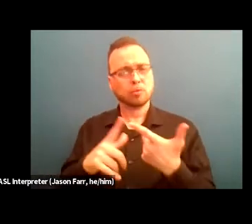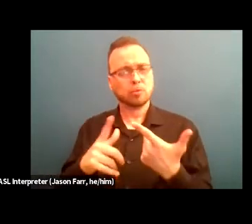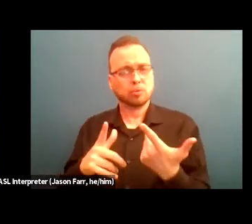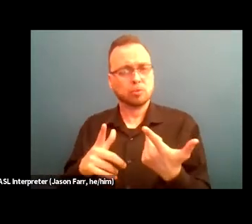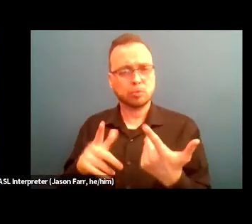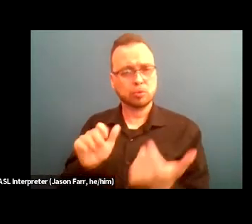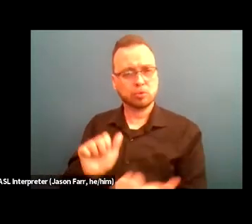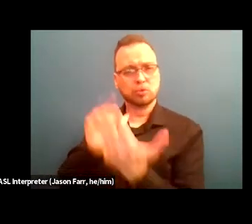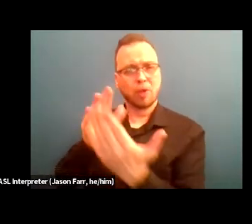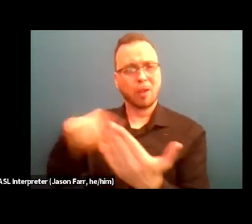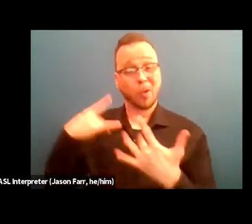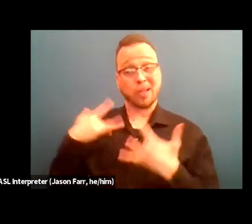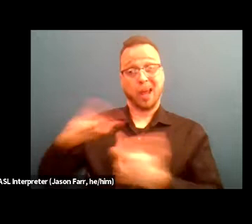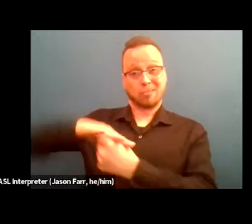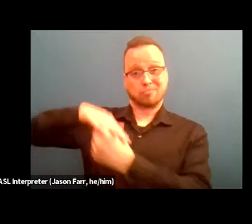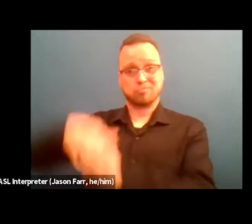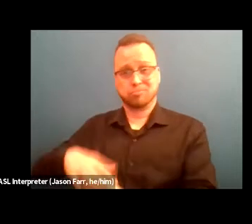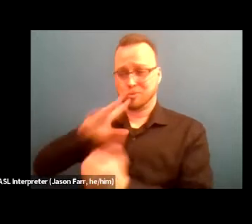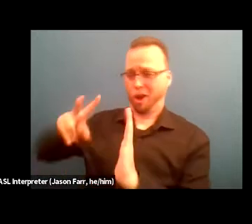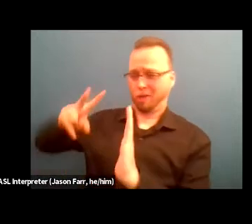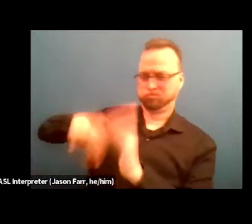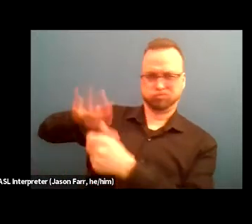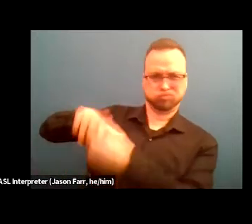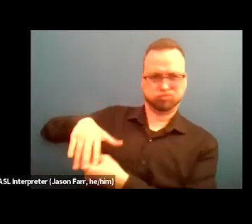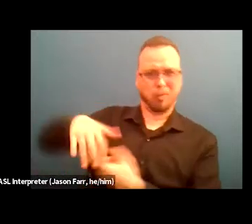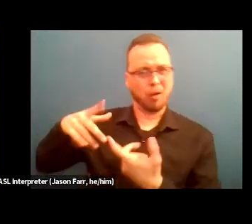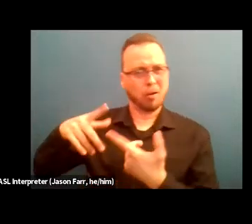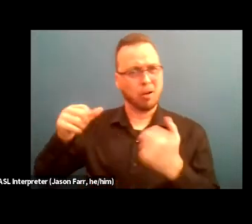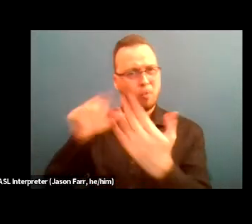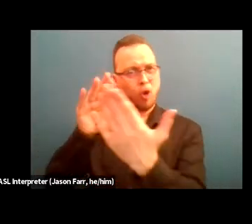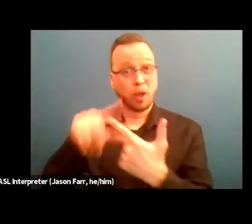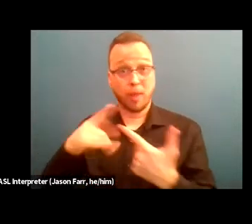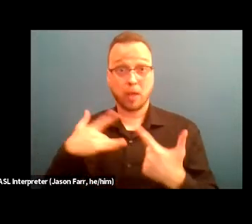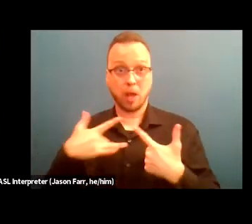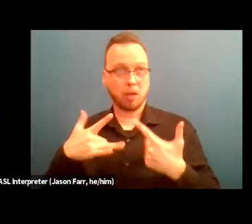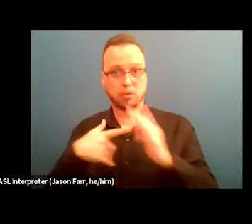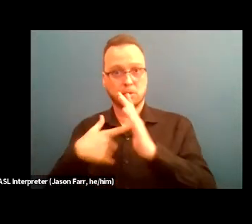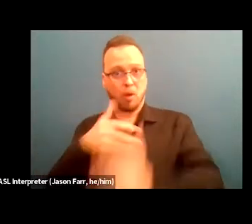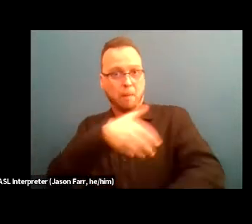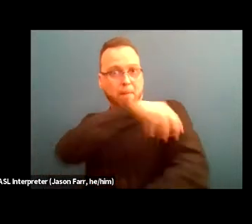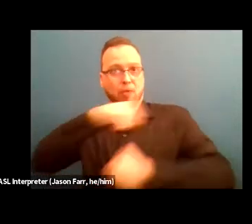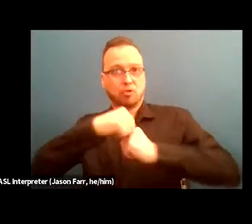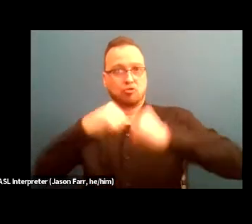that really keep us locked in these hierarchical power structures, right? Power structures that often hoard power